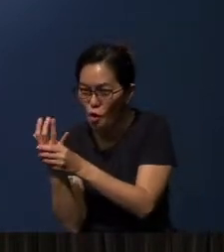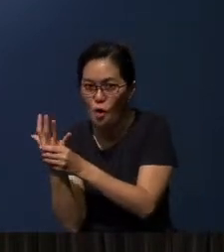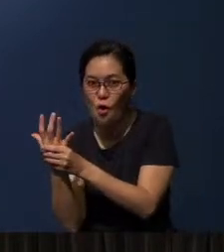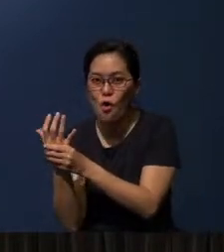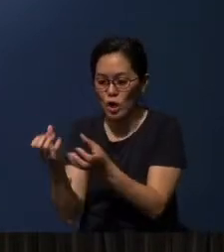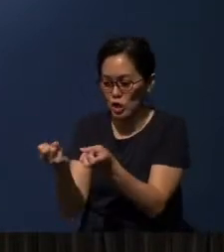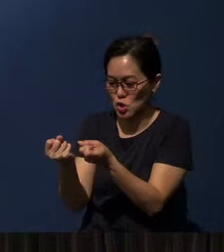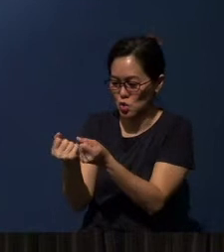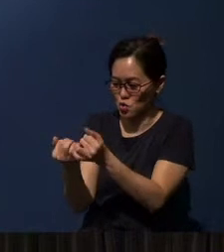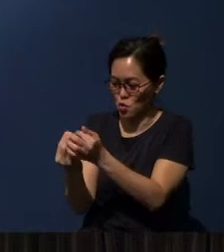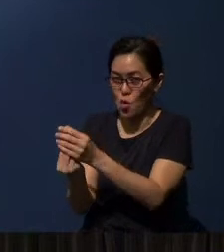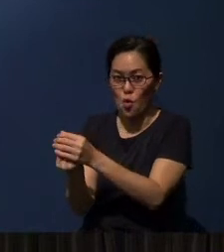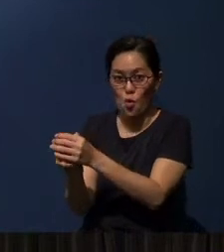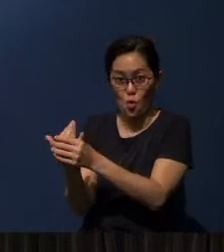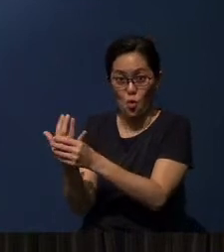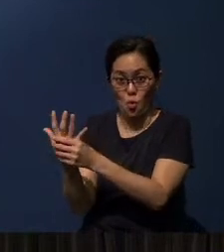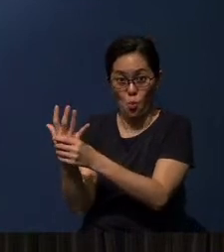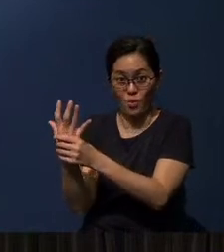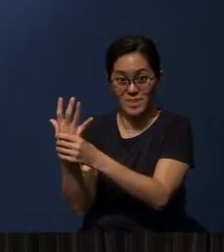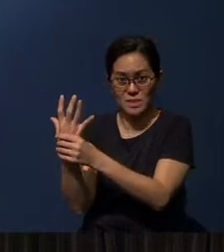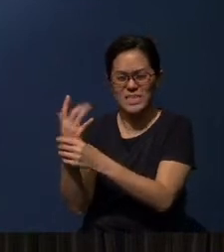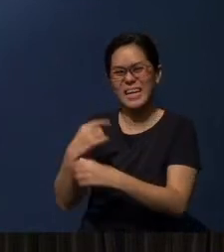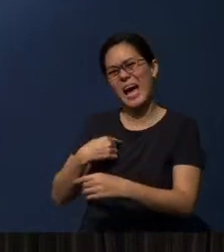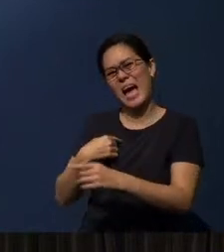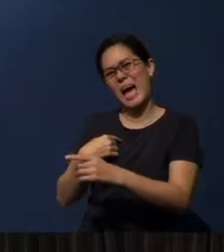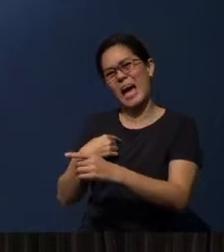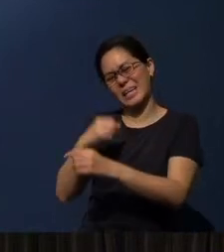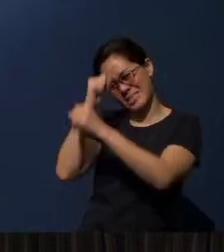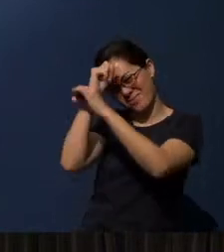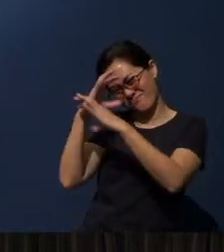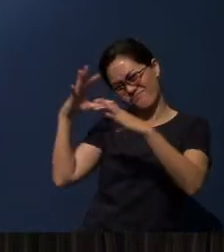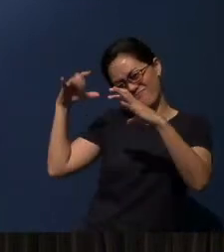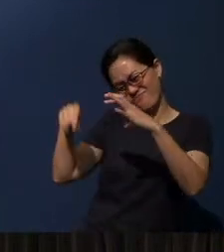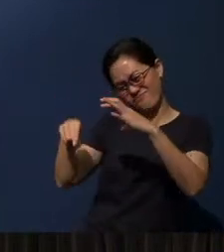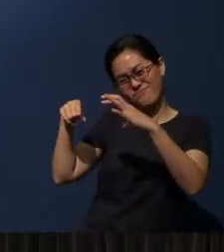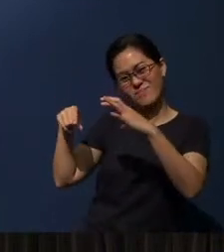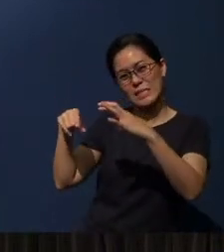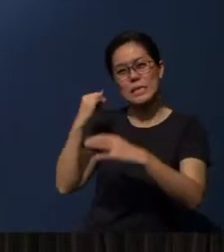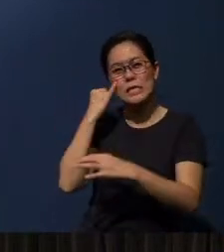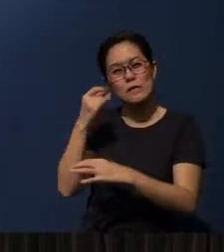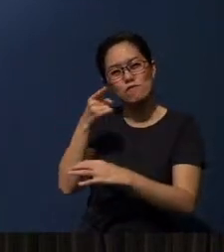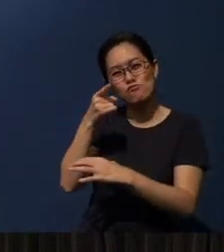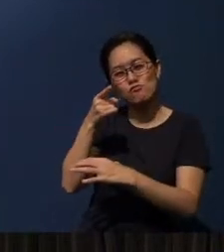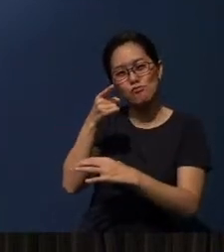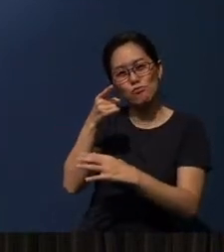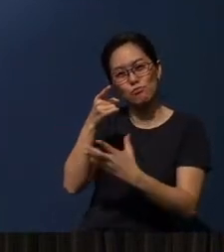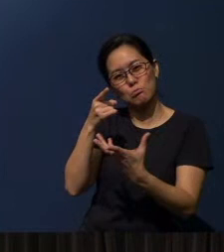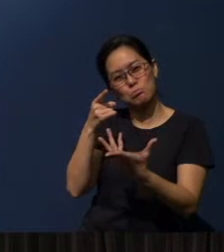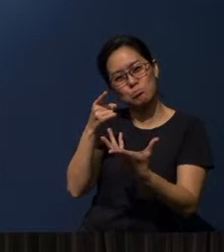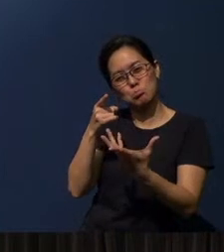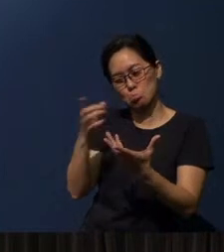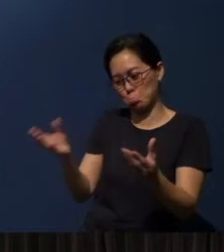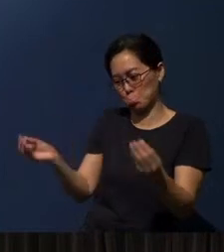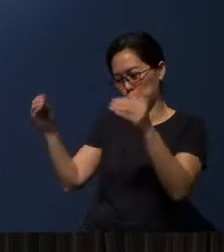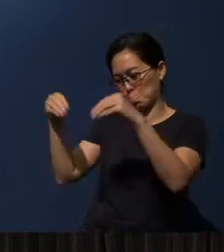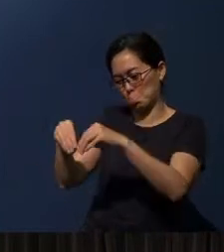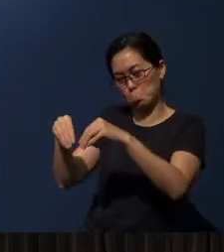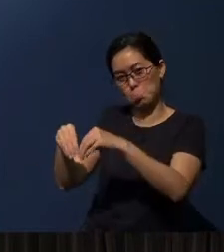Now, just imagine, you know, you can put together this...